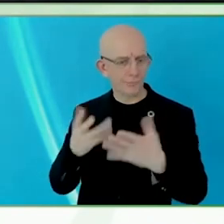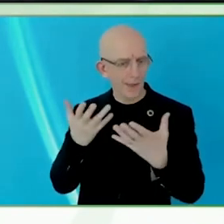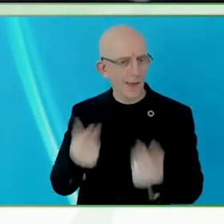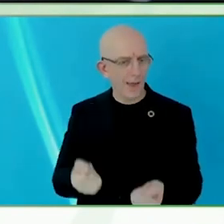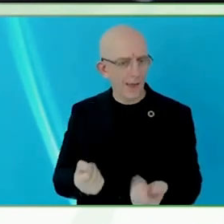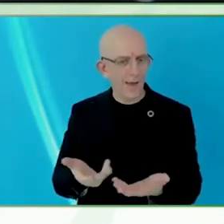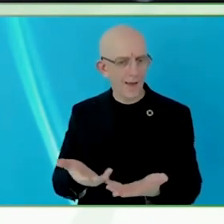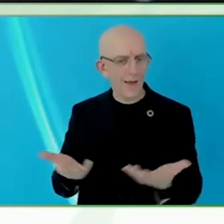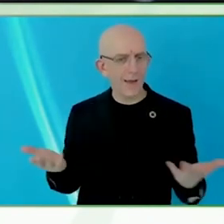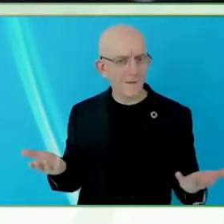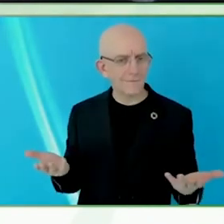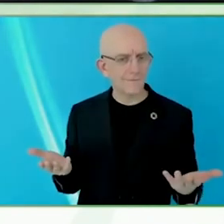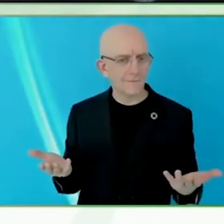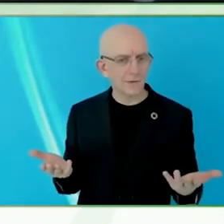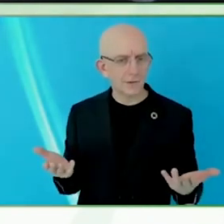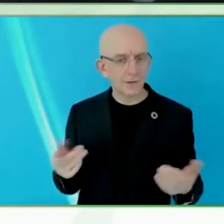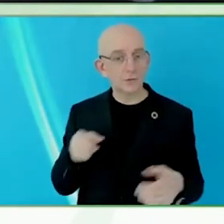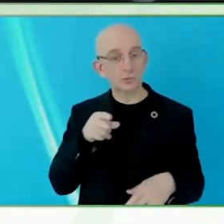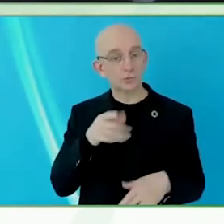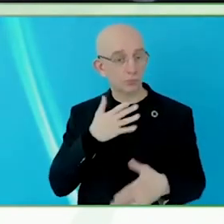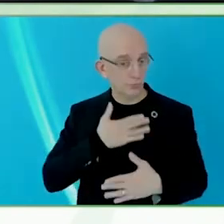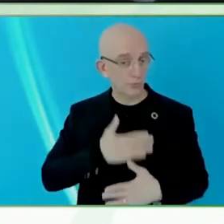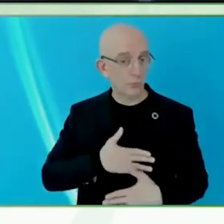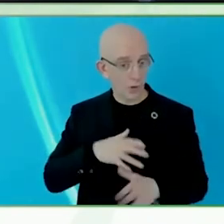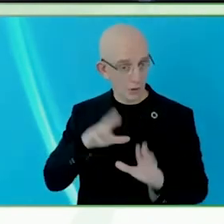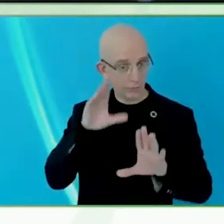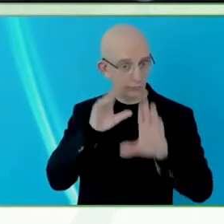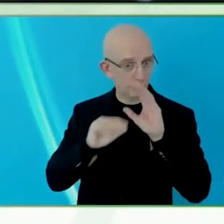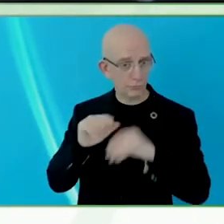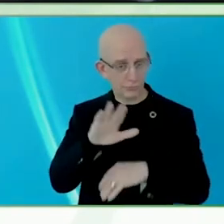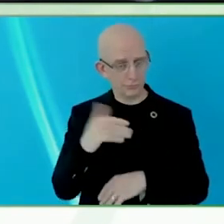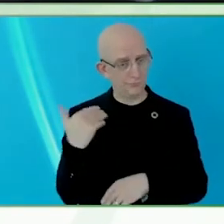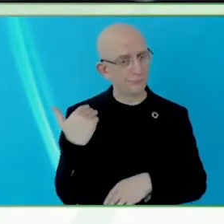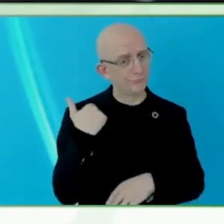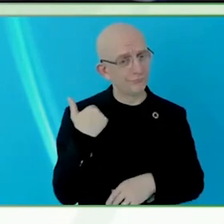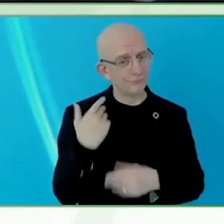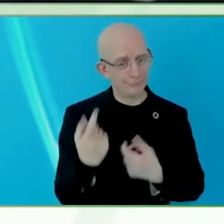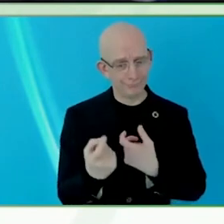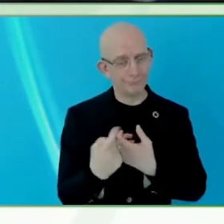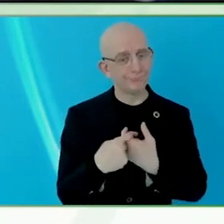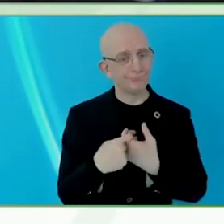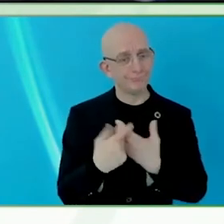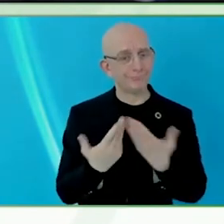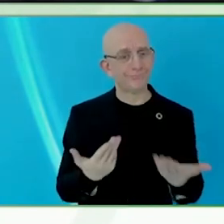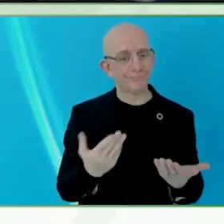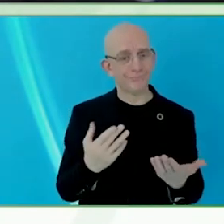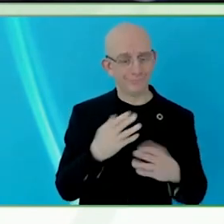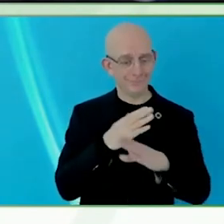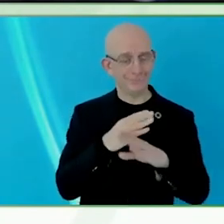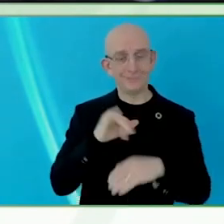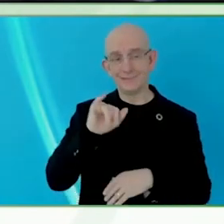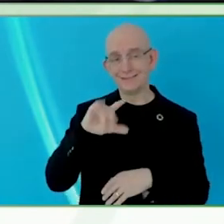Thank you so much for sharing your insight and your wisdom, Wanda. It is always a pleasure to talk to you.